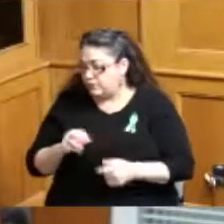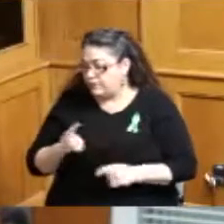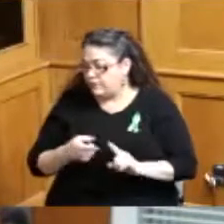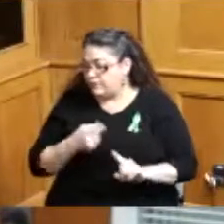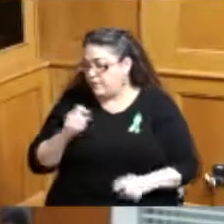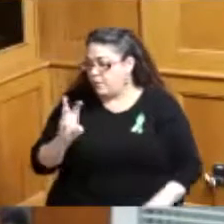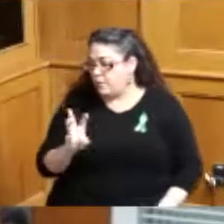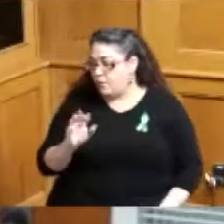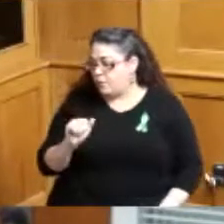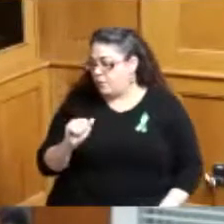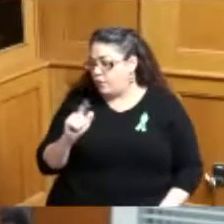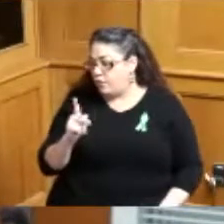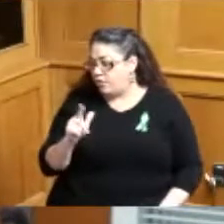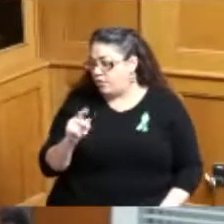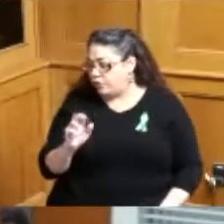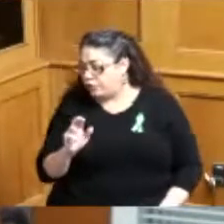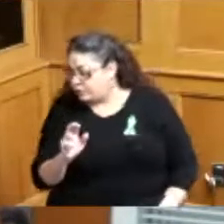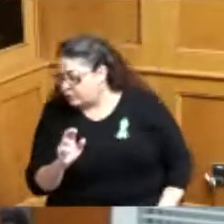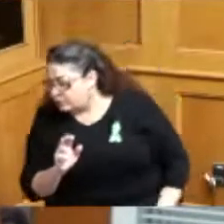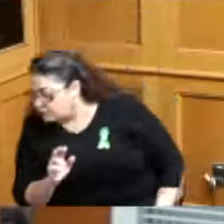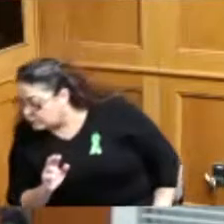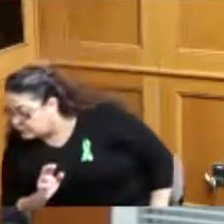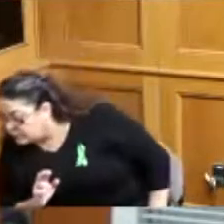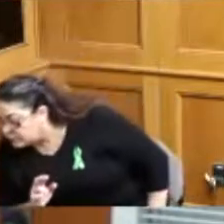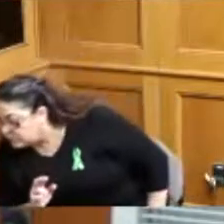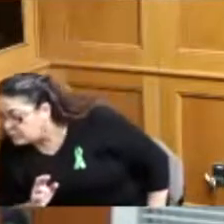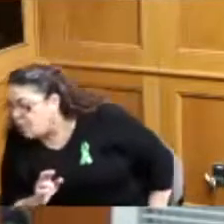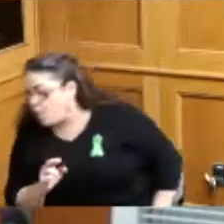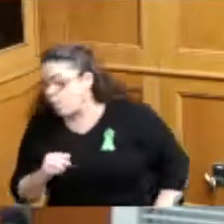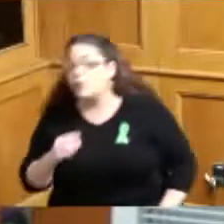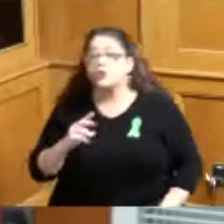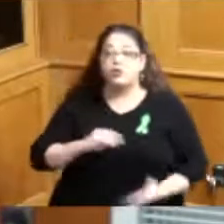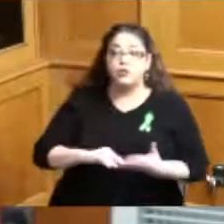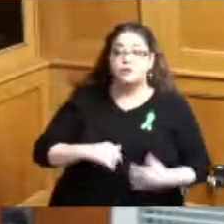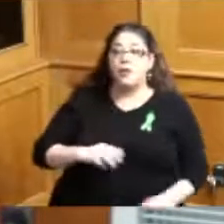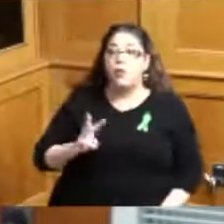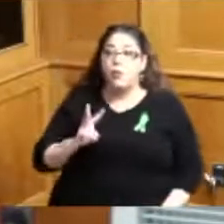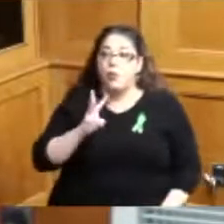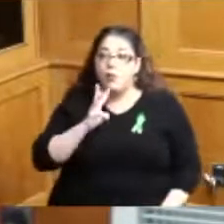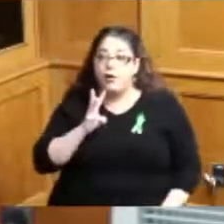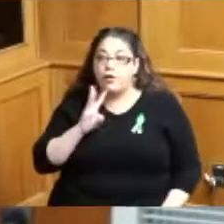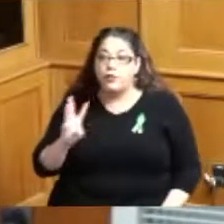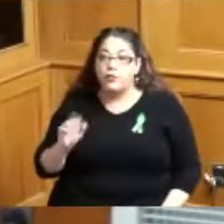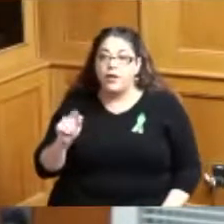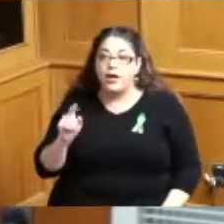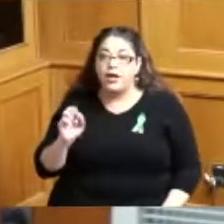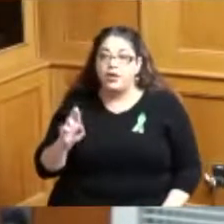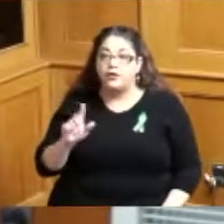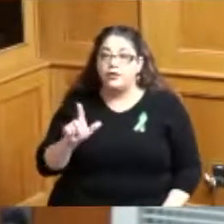us to stay in business so that we can continue to provide services for families and children